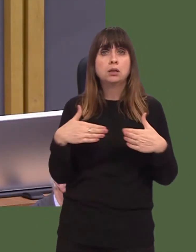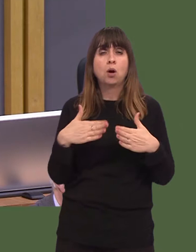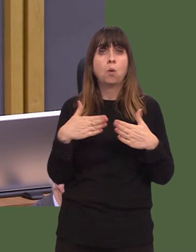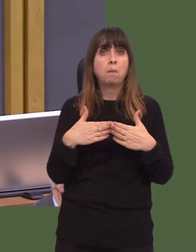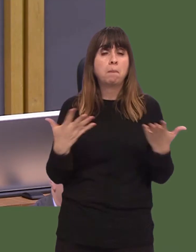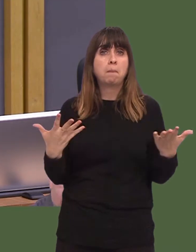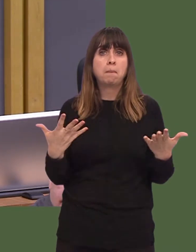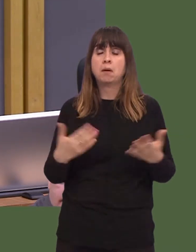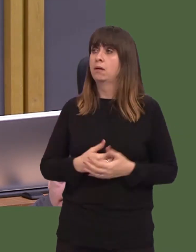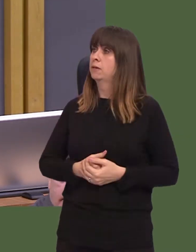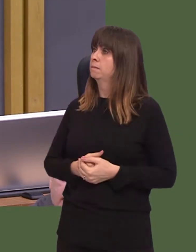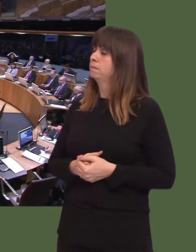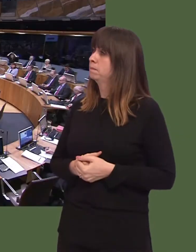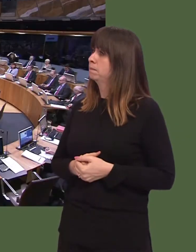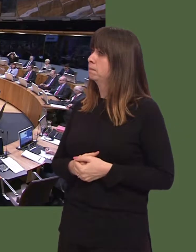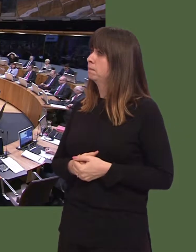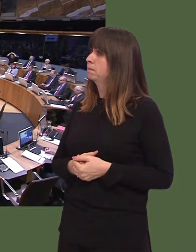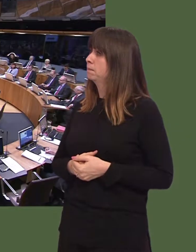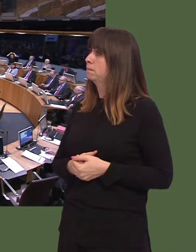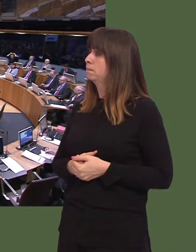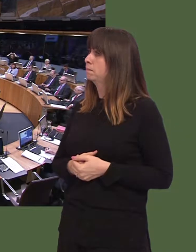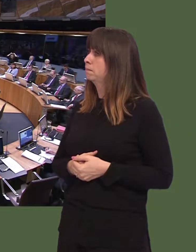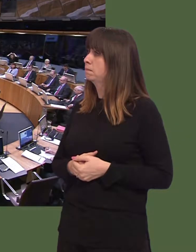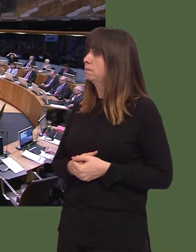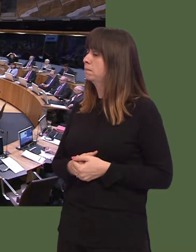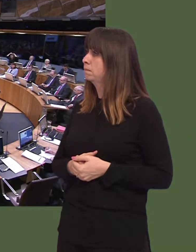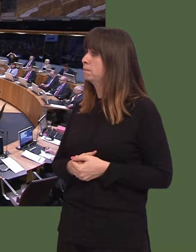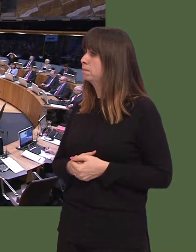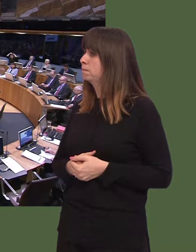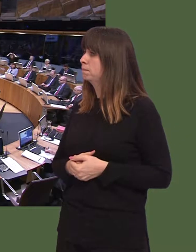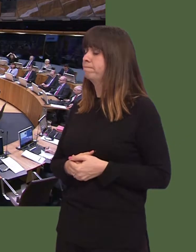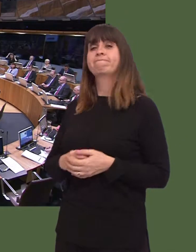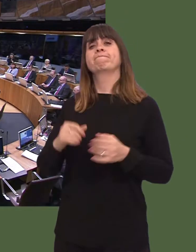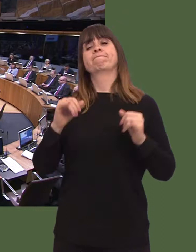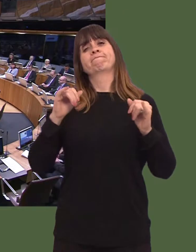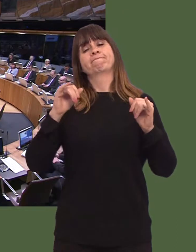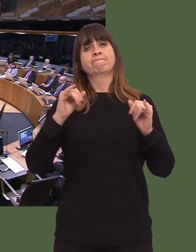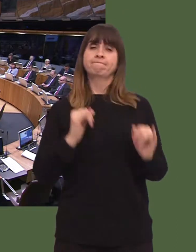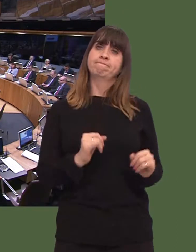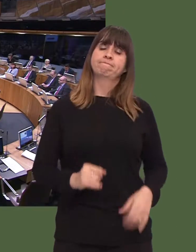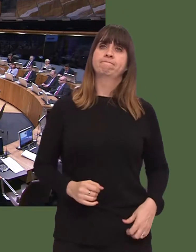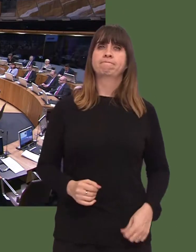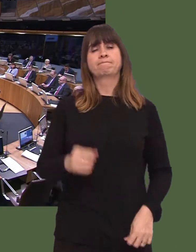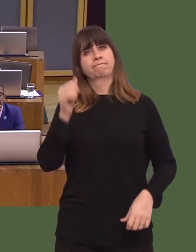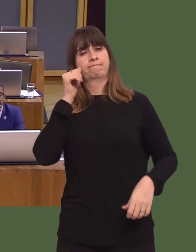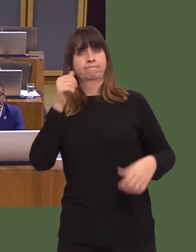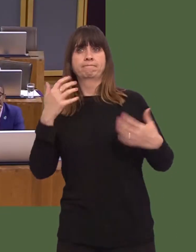Caroline Jones: First Minister, unfortunately, the narrative around rough sleeping has been